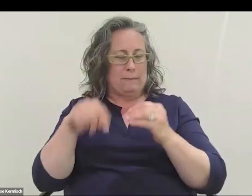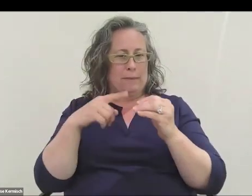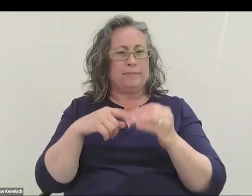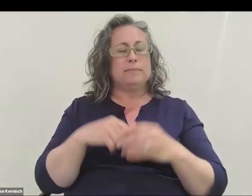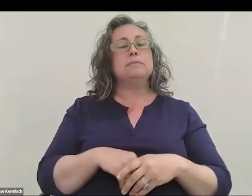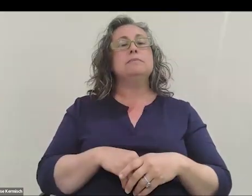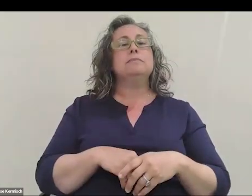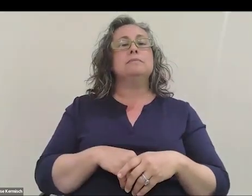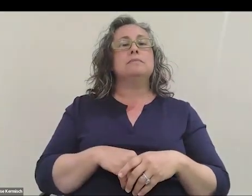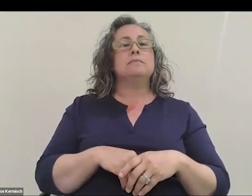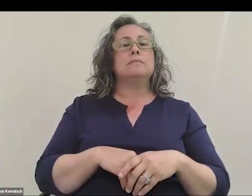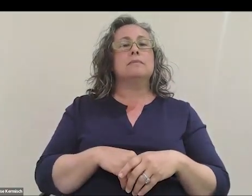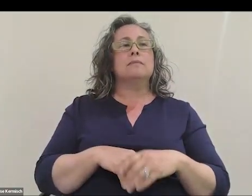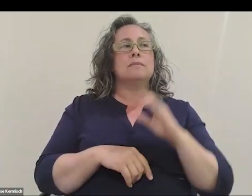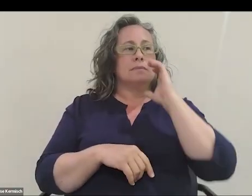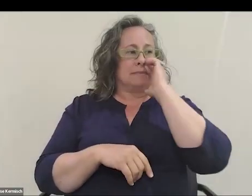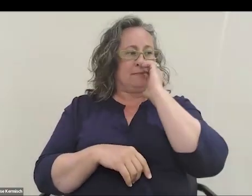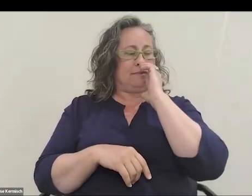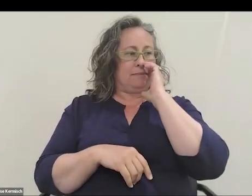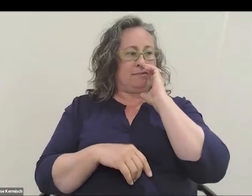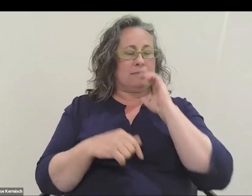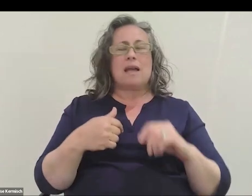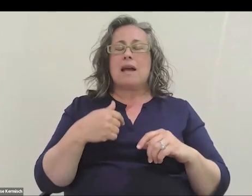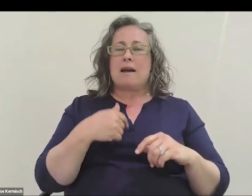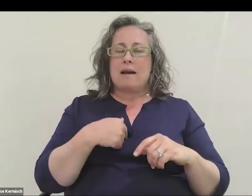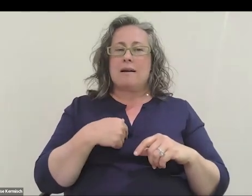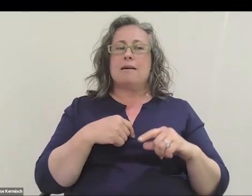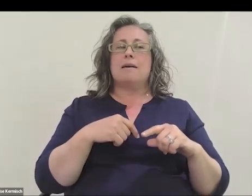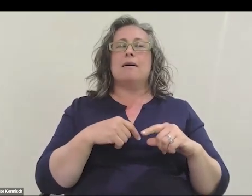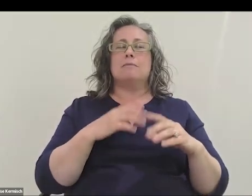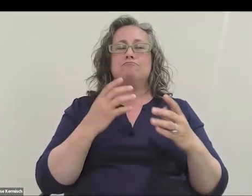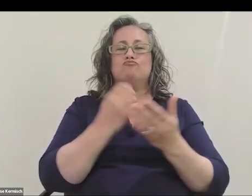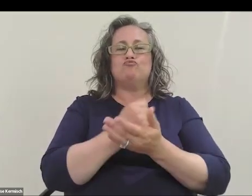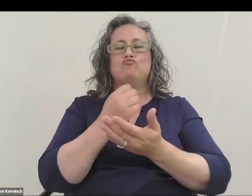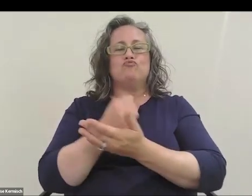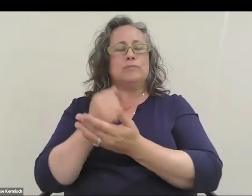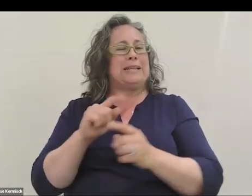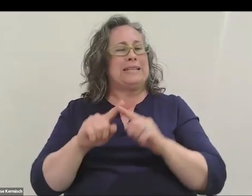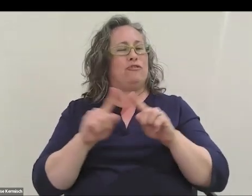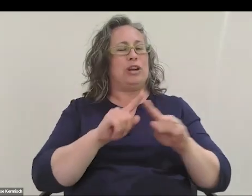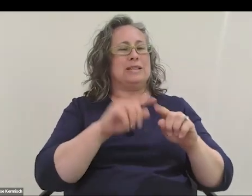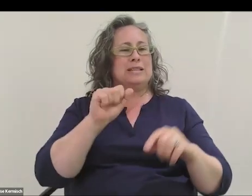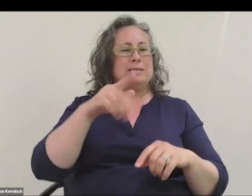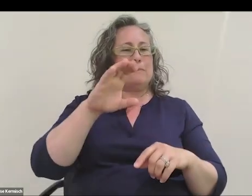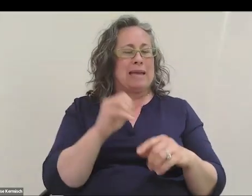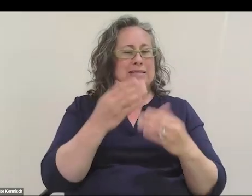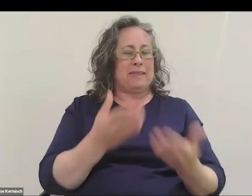Having done various spaced up when I was in uni, but not really understanding how to get myself out of Australia,